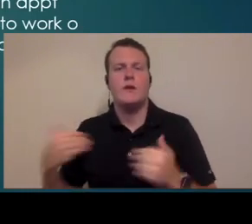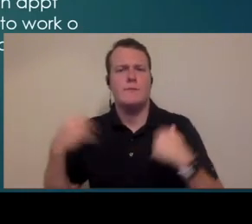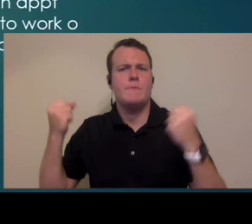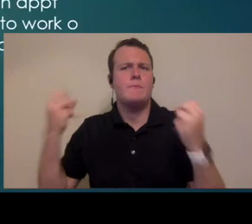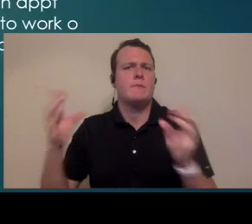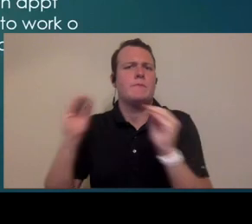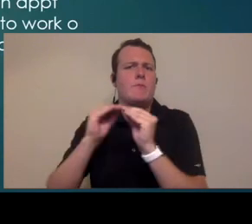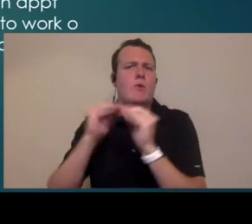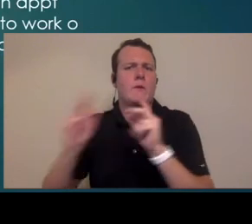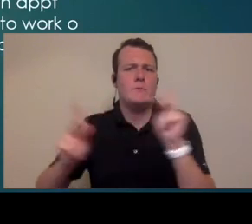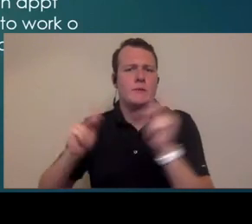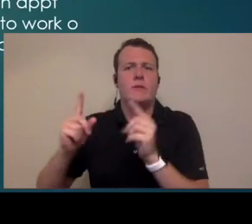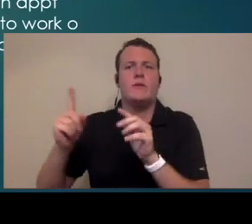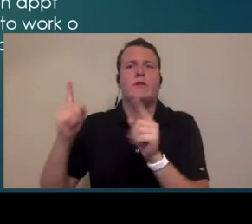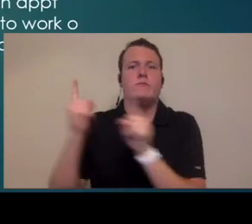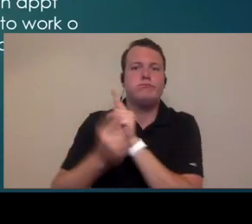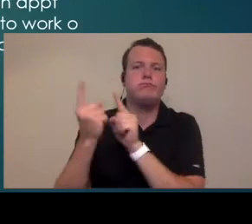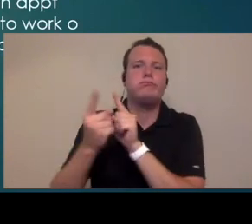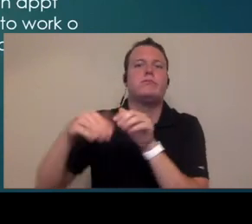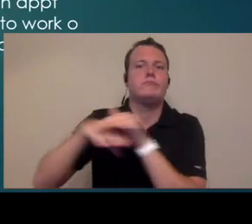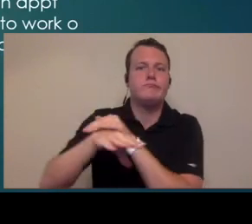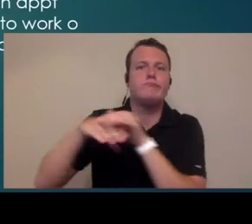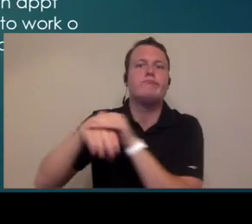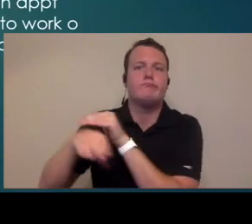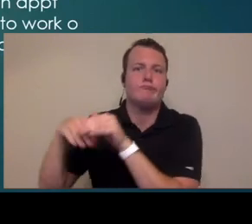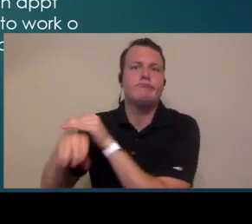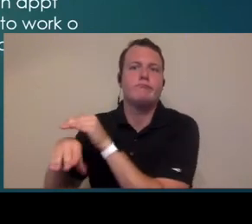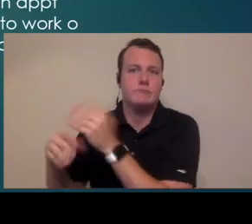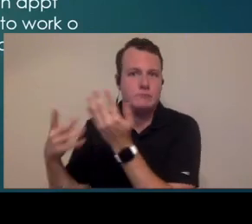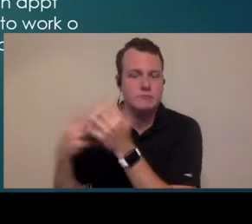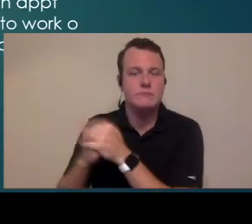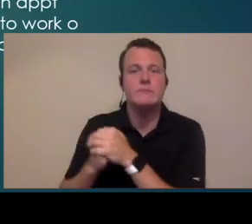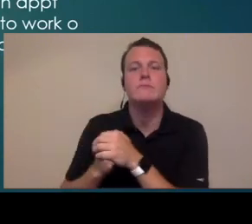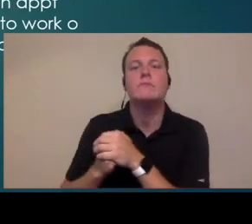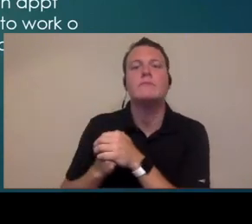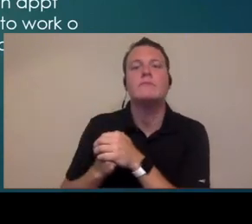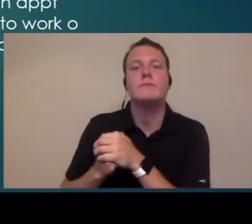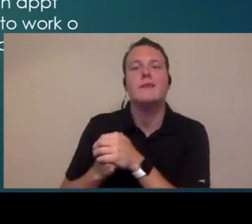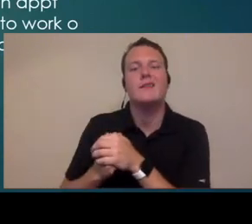clinics there's going to be a lot more people coming and going so it's also not